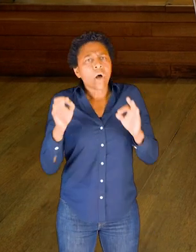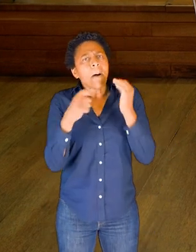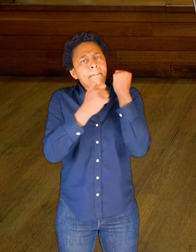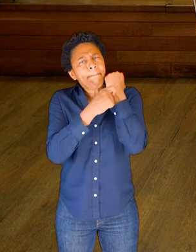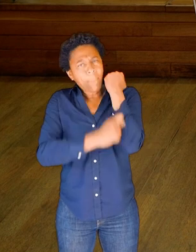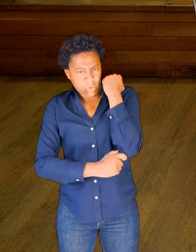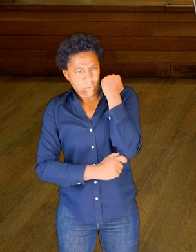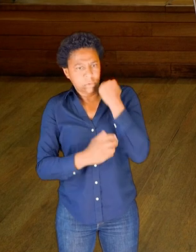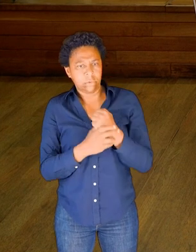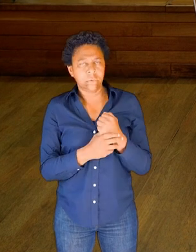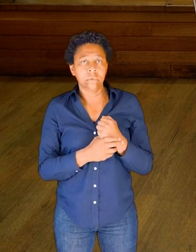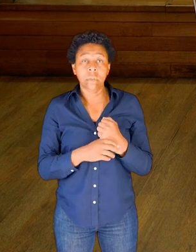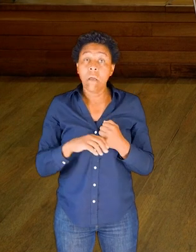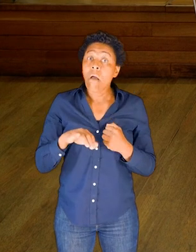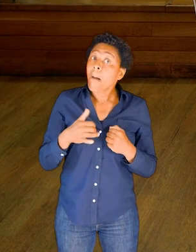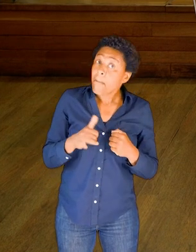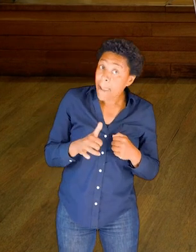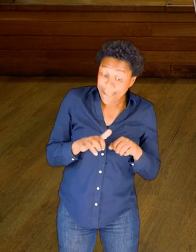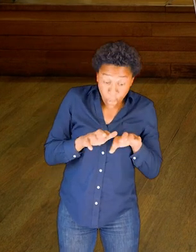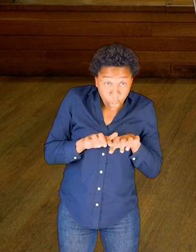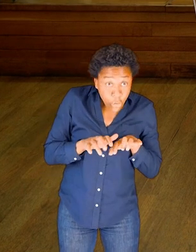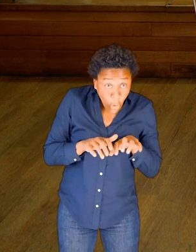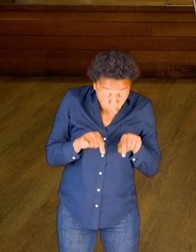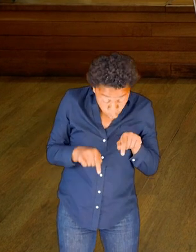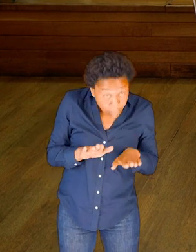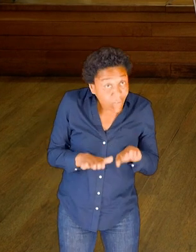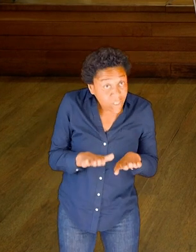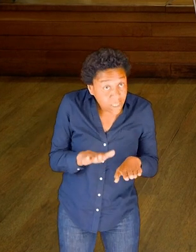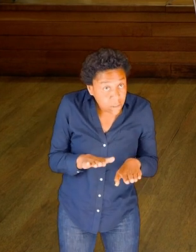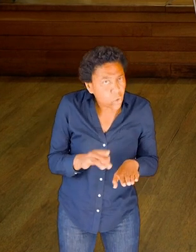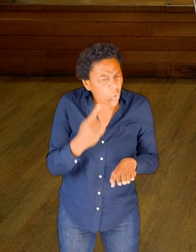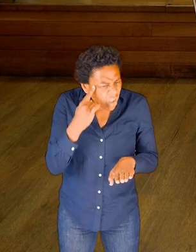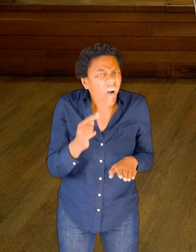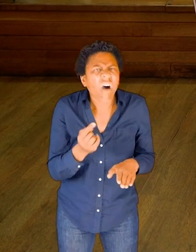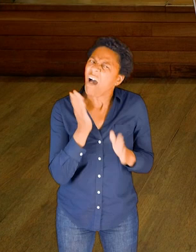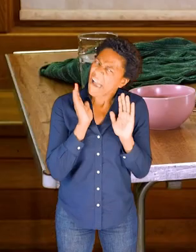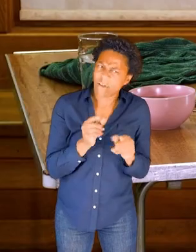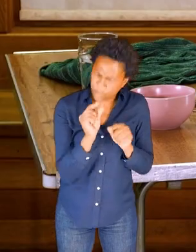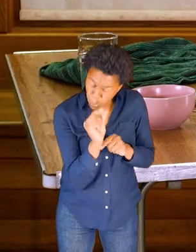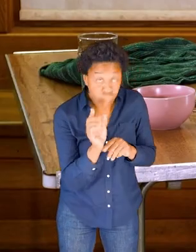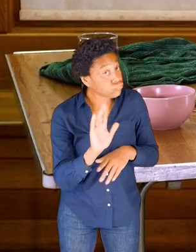Again, the toes might be very small bones, but still lots of long bones there.